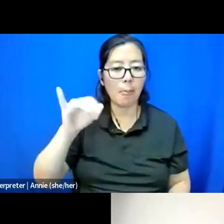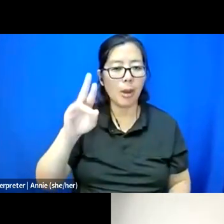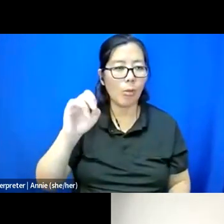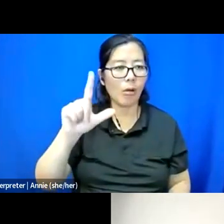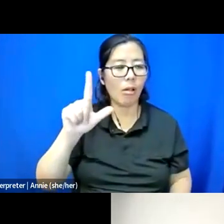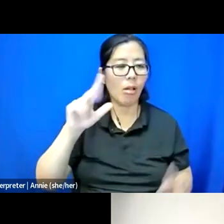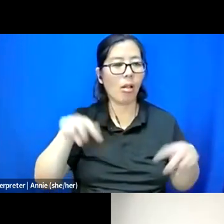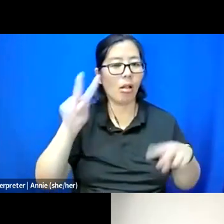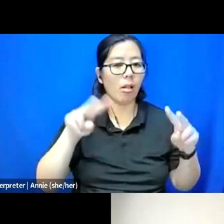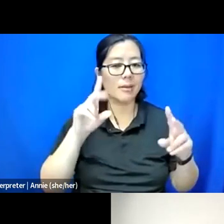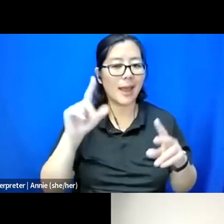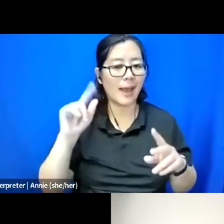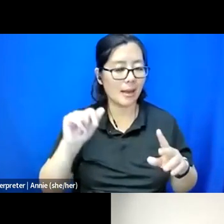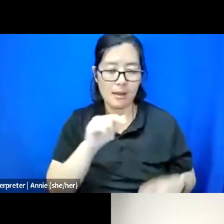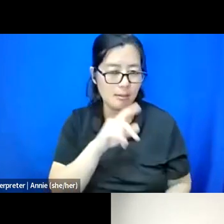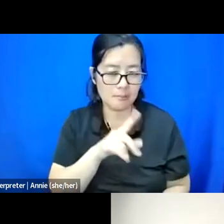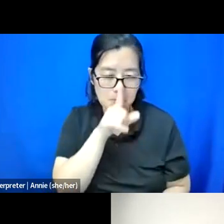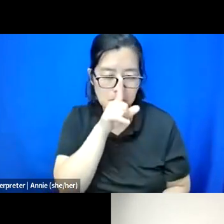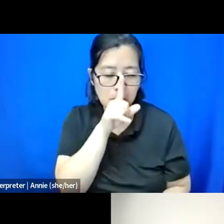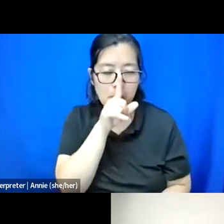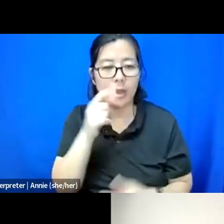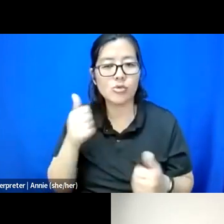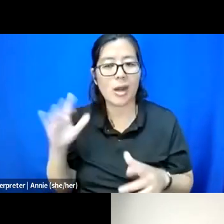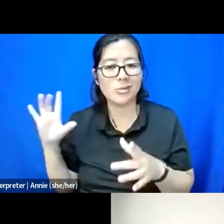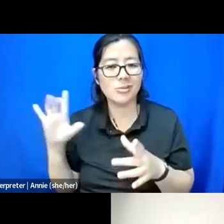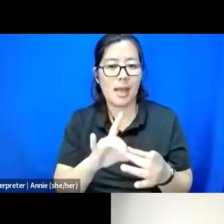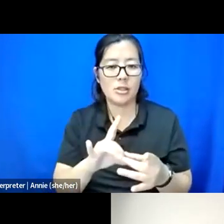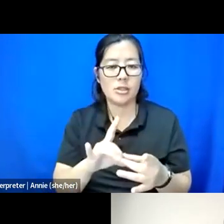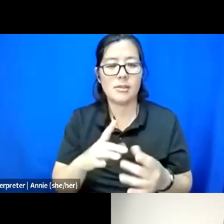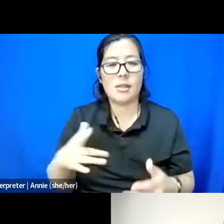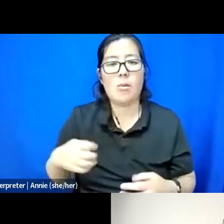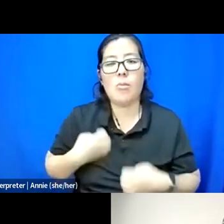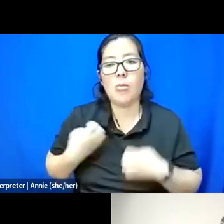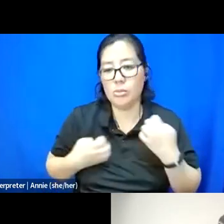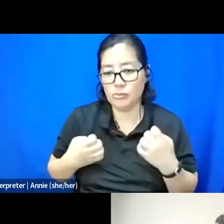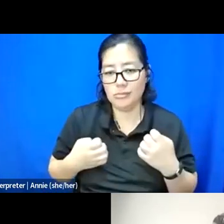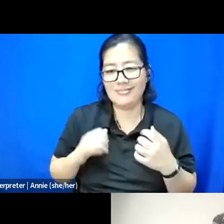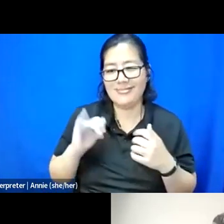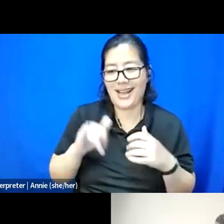because that is what we really have in common. We all feel anger and fear and joy.